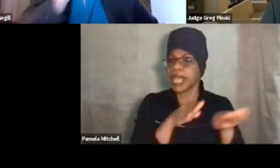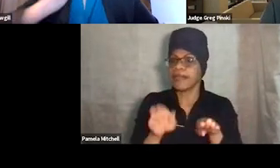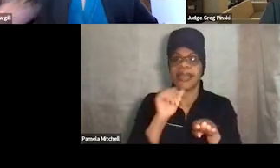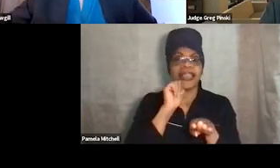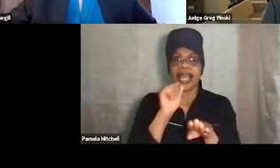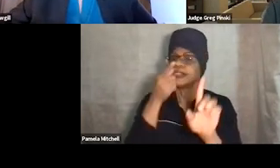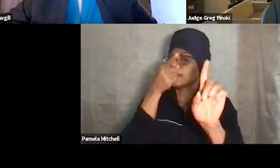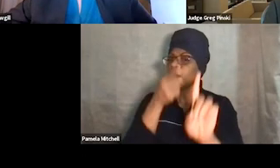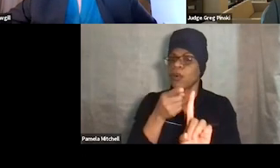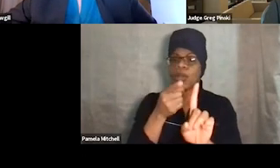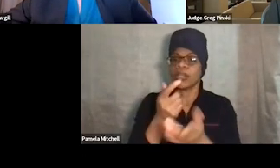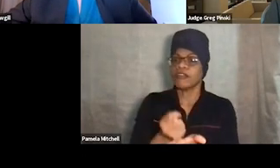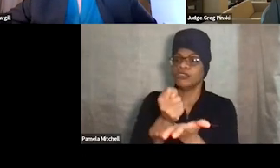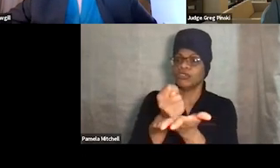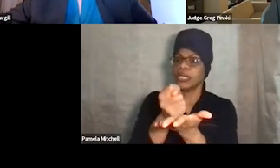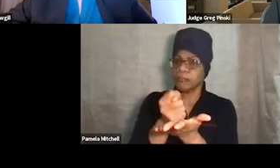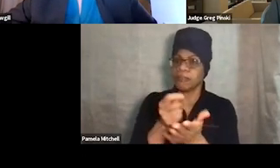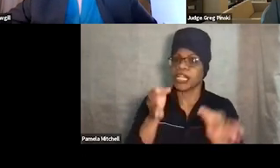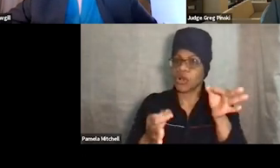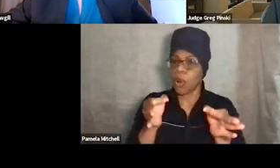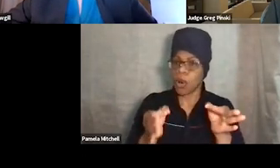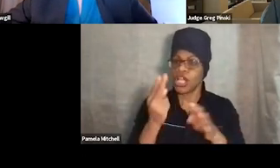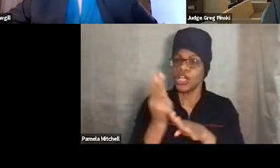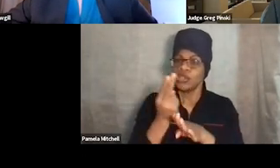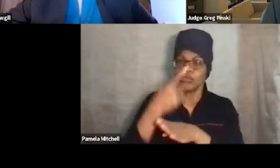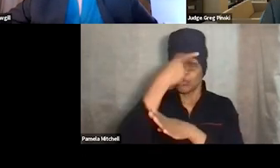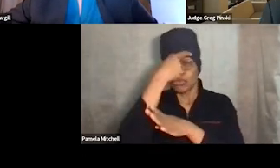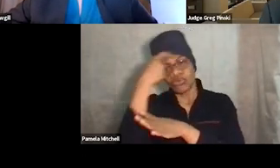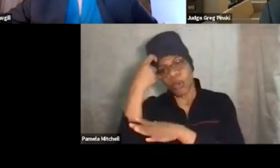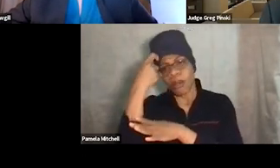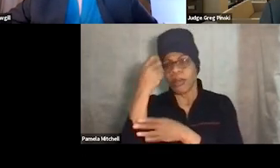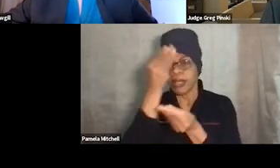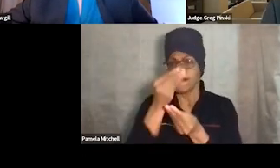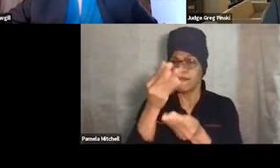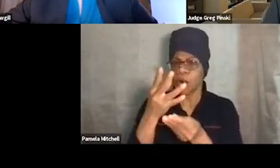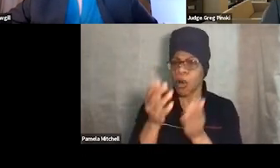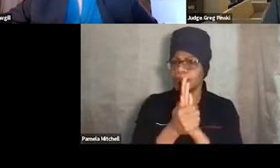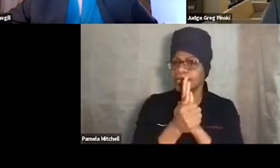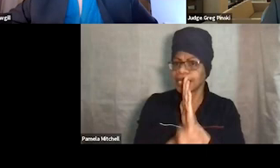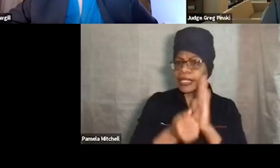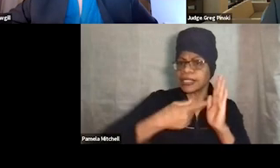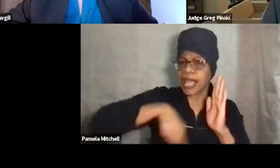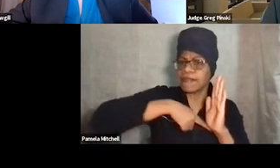And so using those trauma-informed skills that we've learned so much about